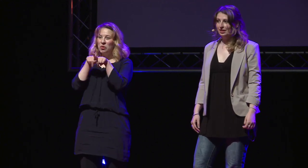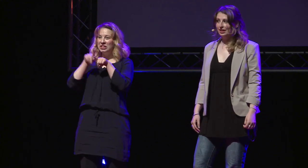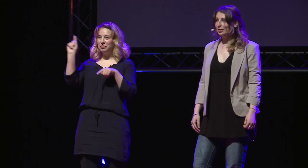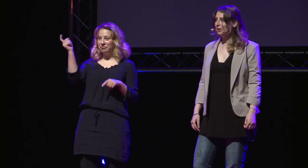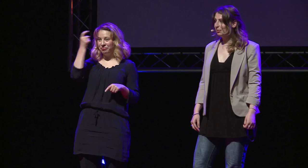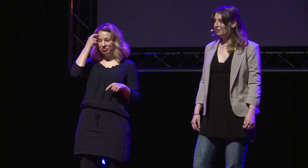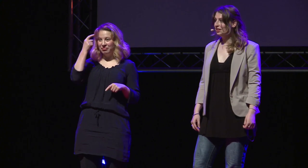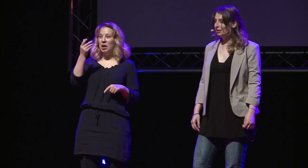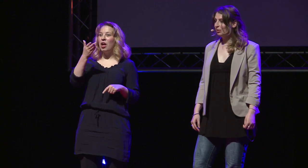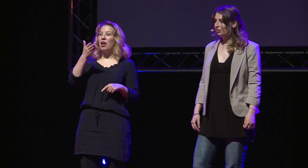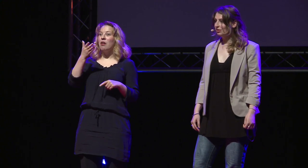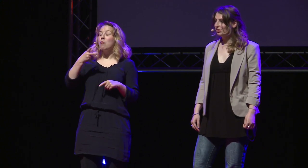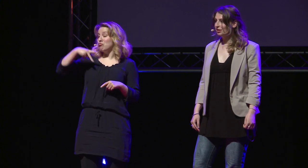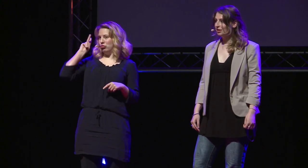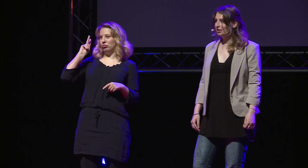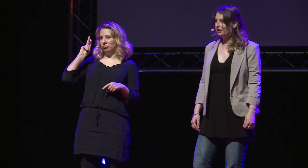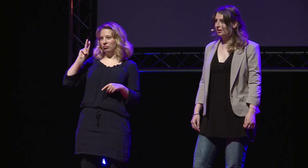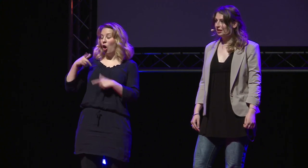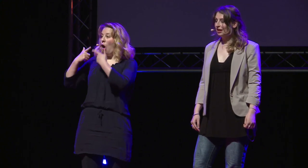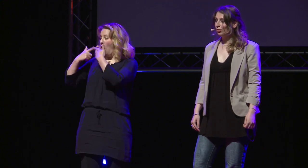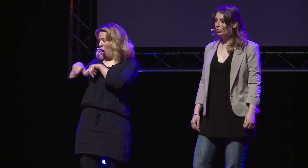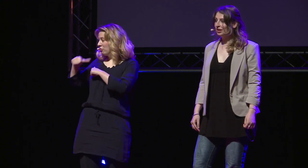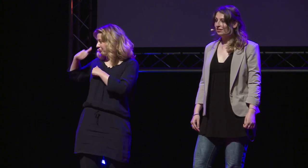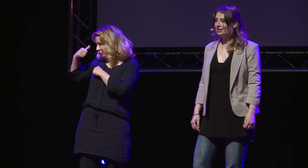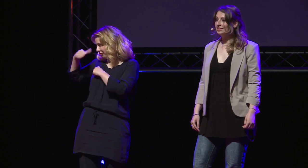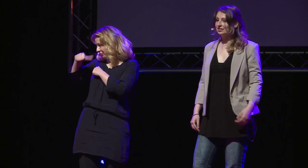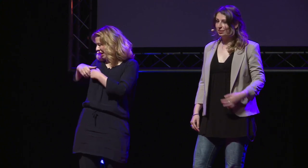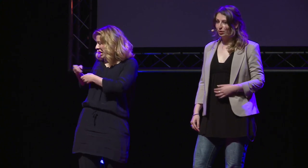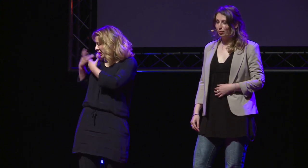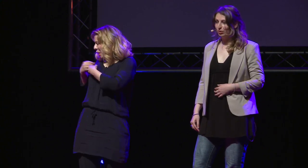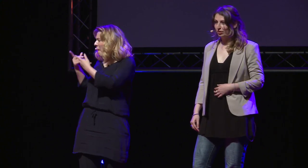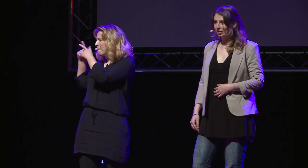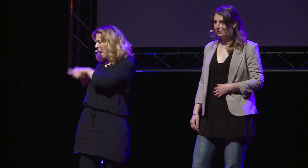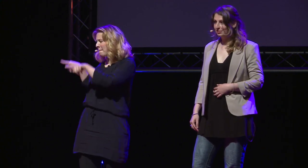and makes possible the encounter with our own language.